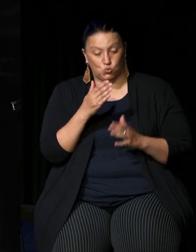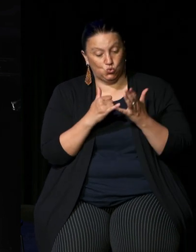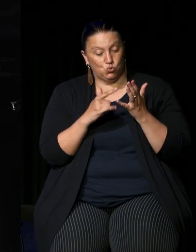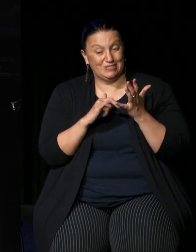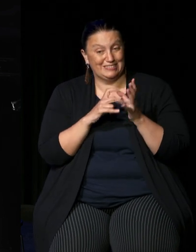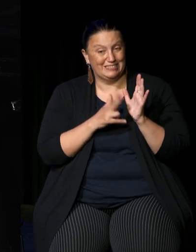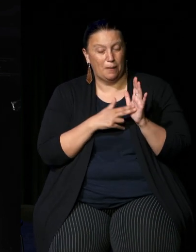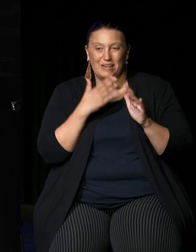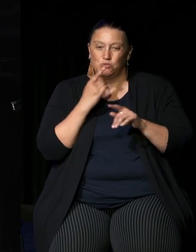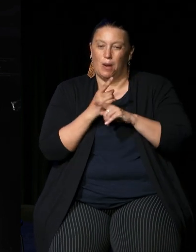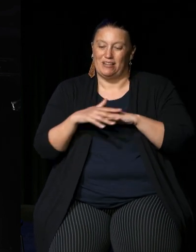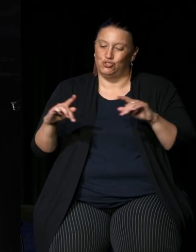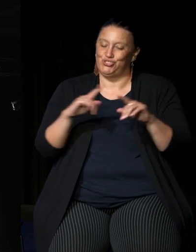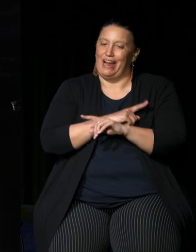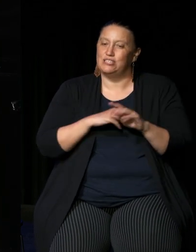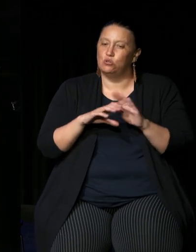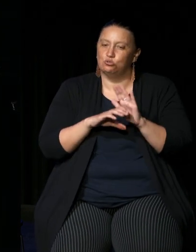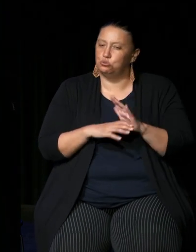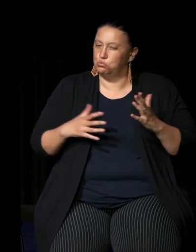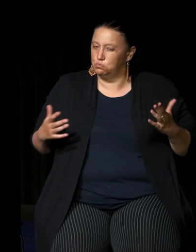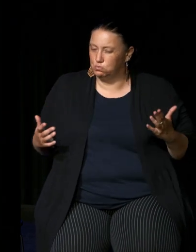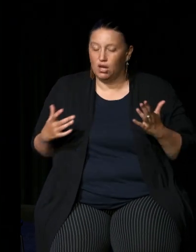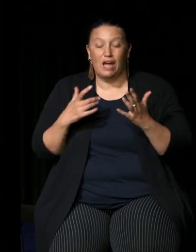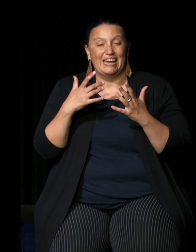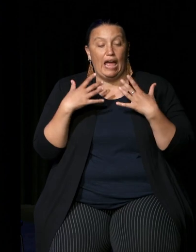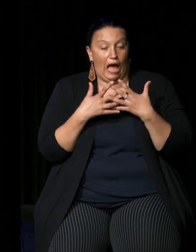the changing of the Constitution we know that a referendum is required but just give us a little